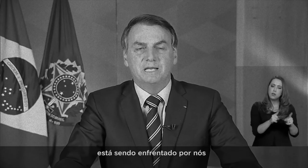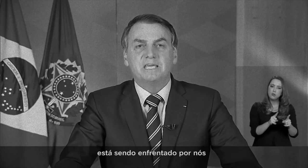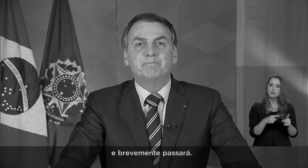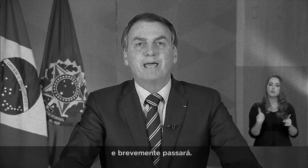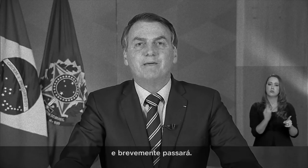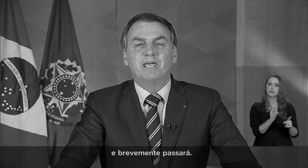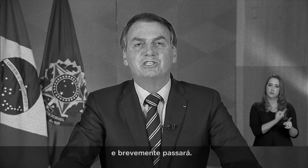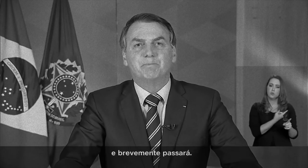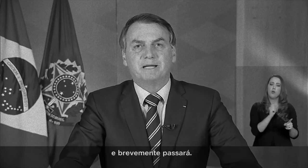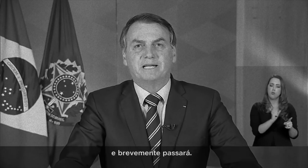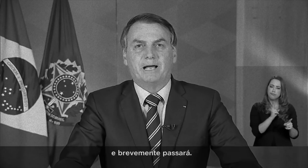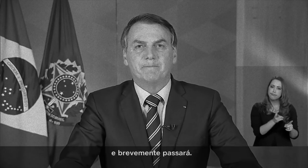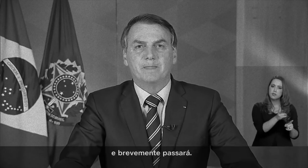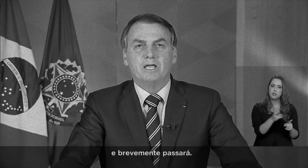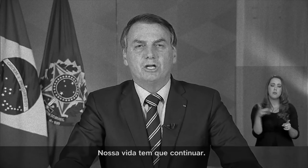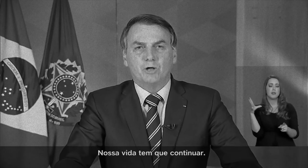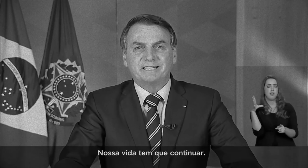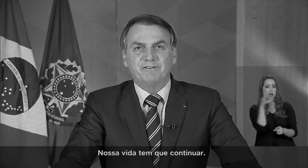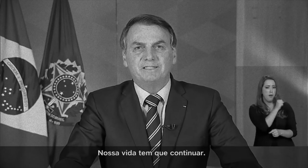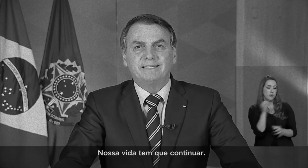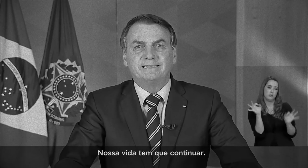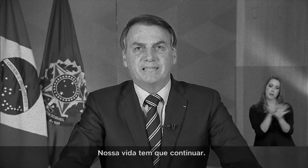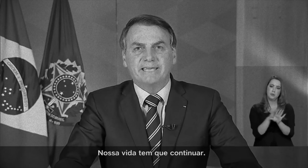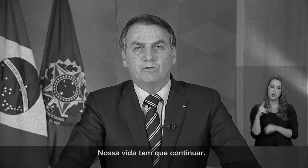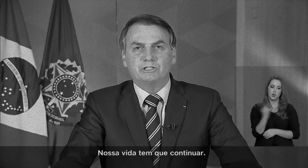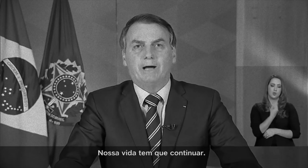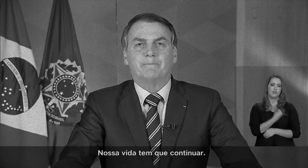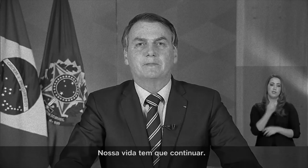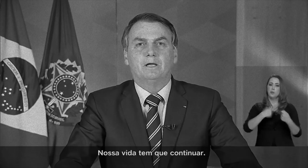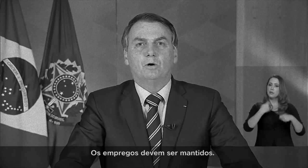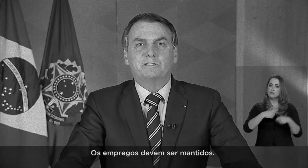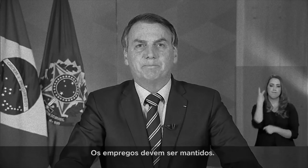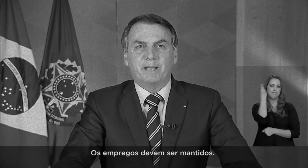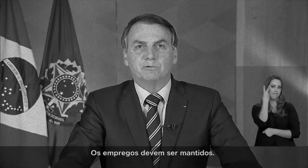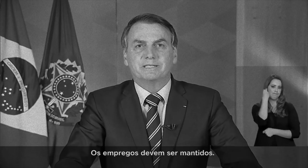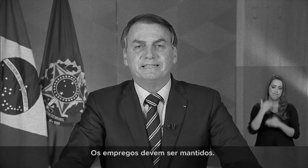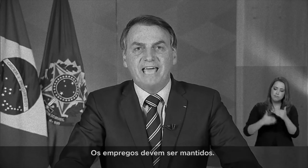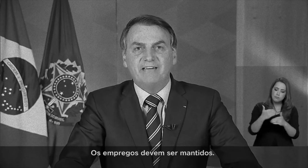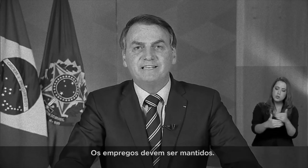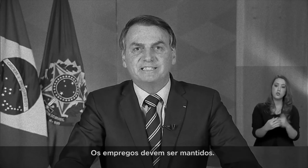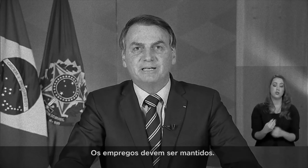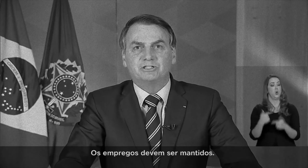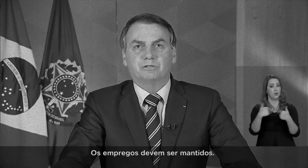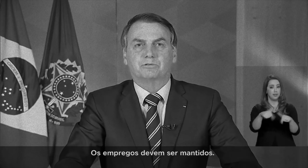and soon it shall pass. Our lives must go on. Jobs must be kept.